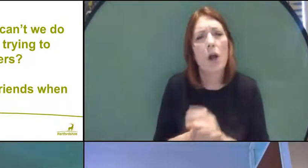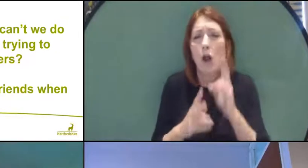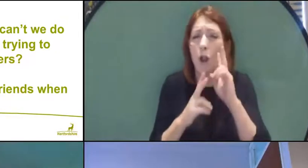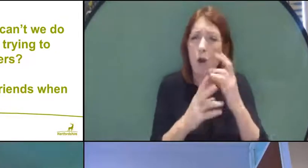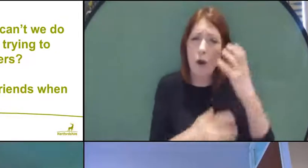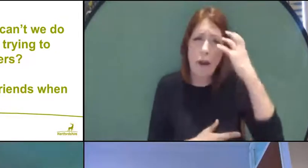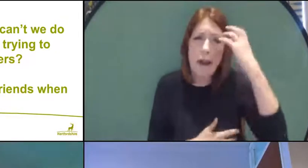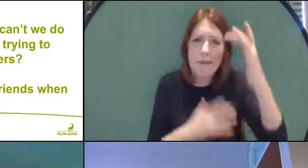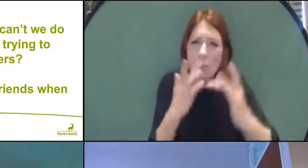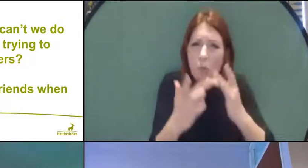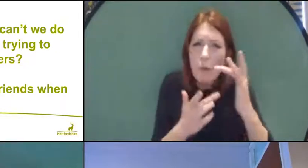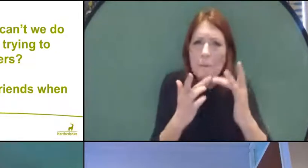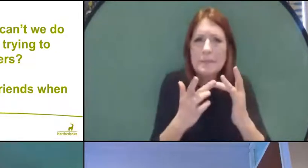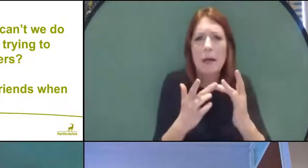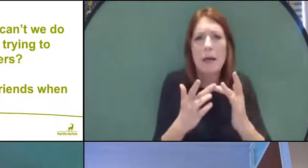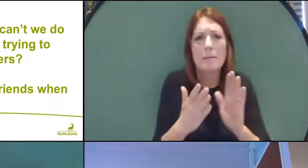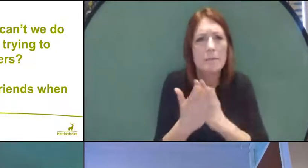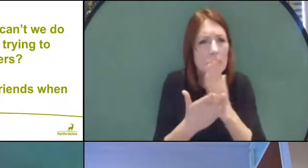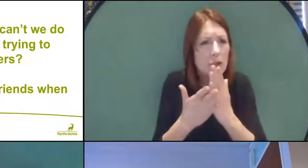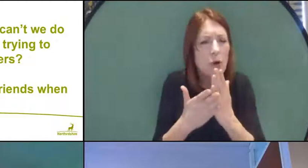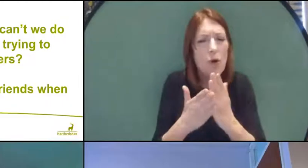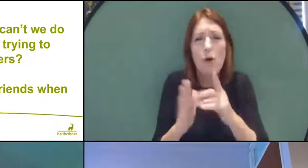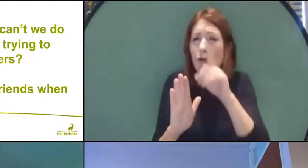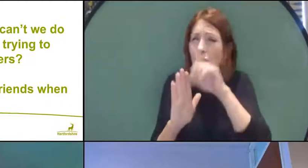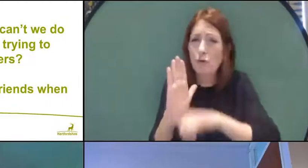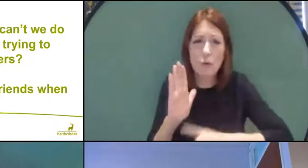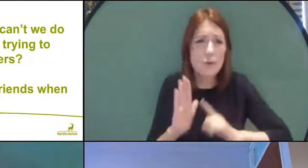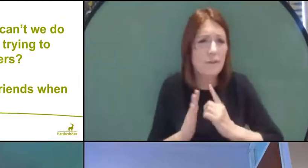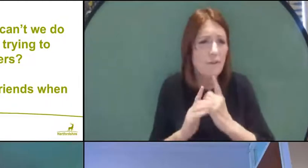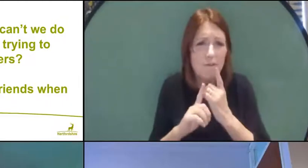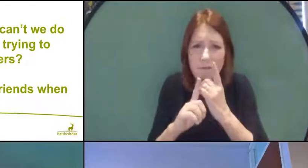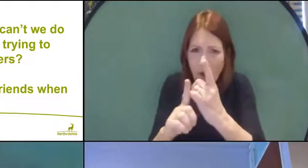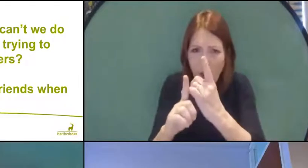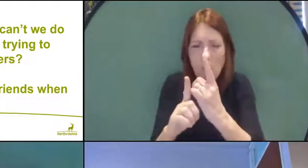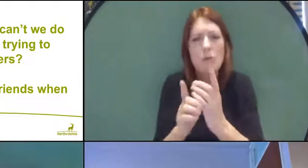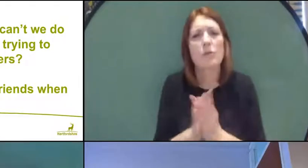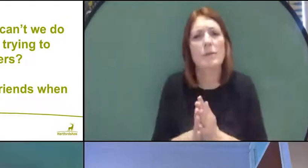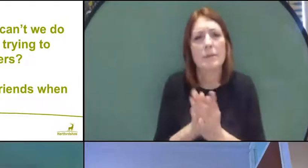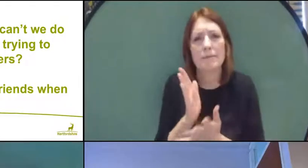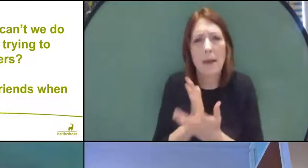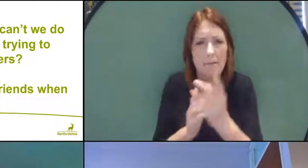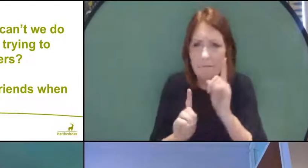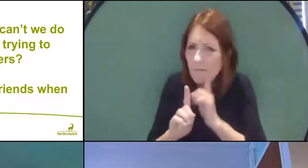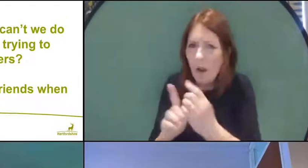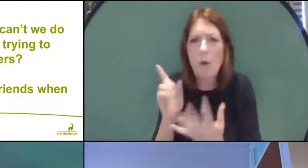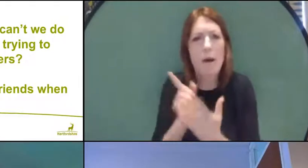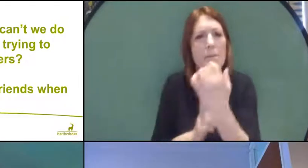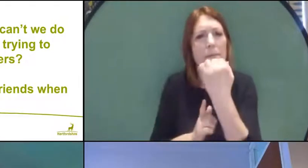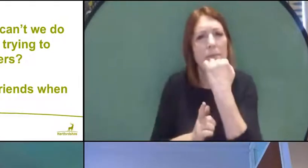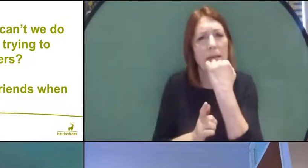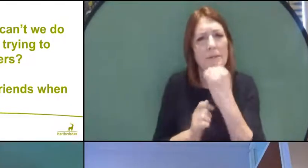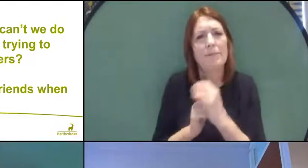that you're keeping up to date with the rules. Let's make sure that we communicate with our